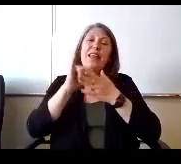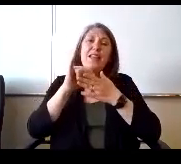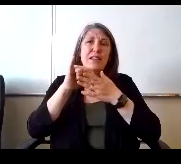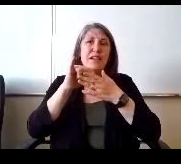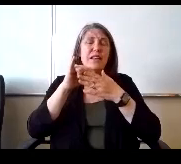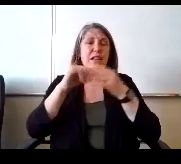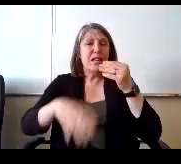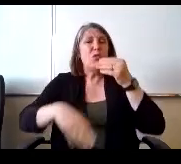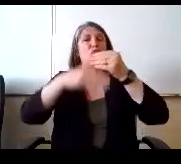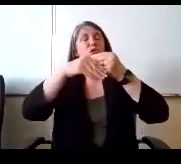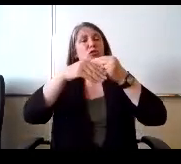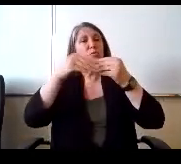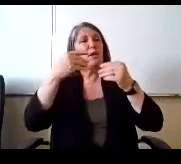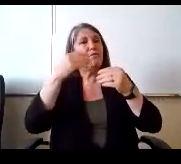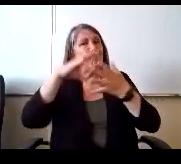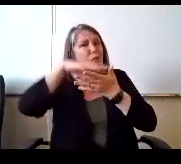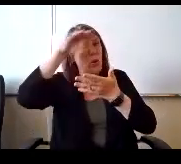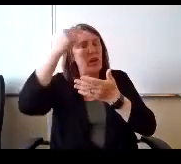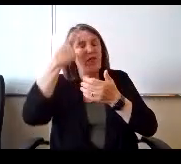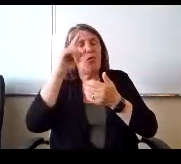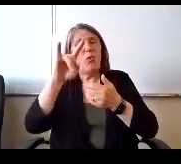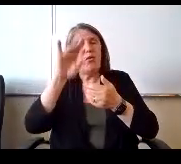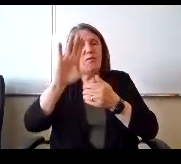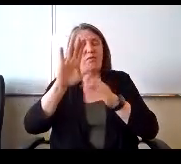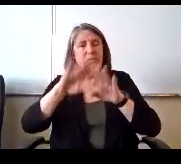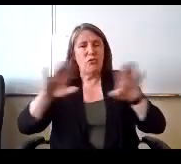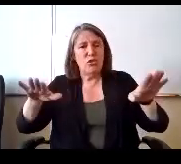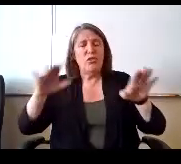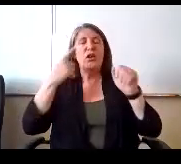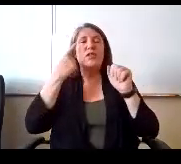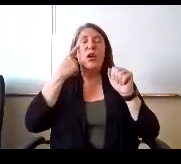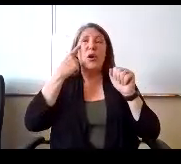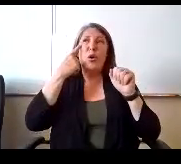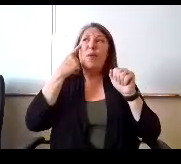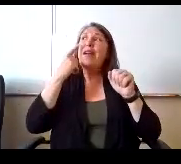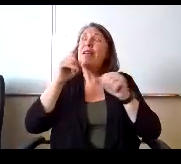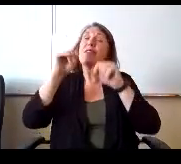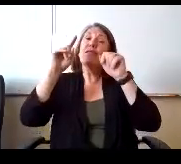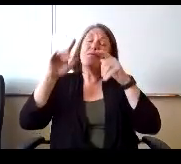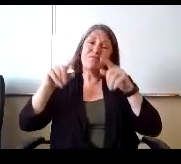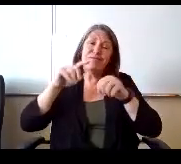thing for the children. So besides the classic teaching that goes on,